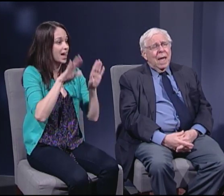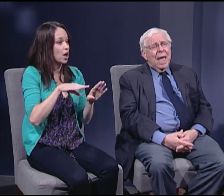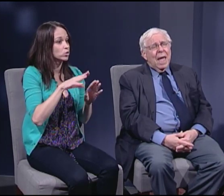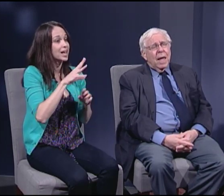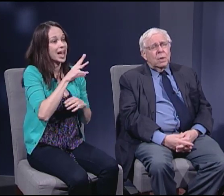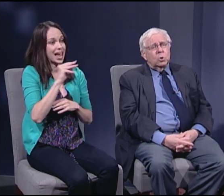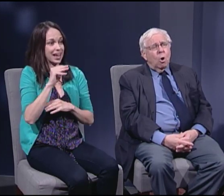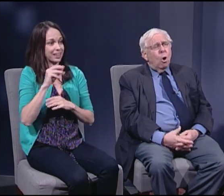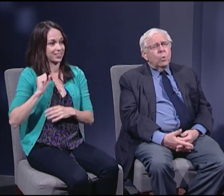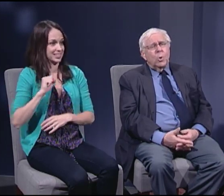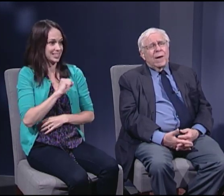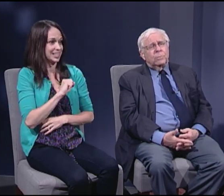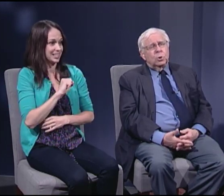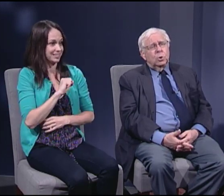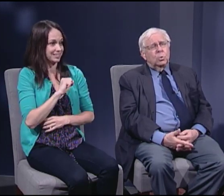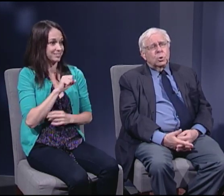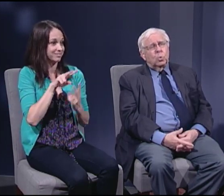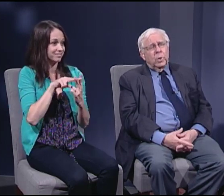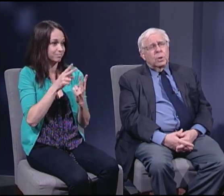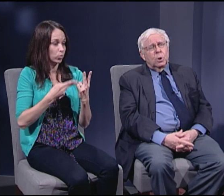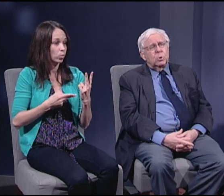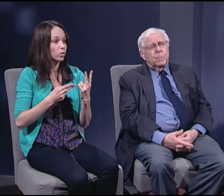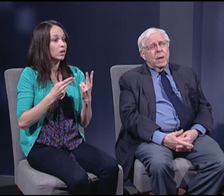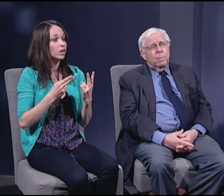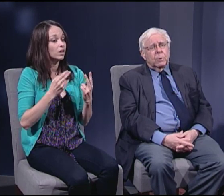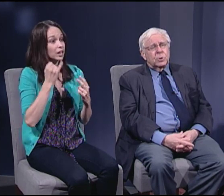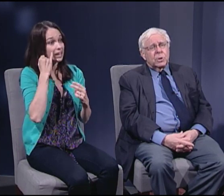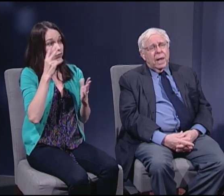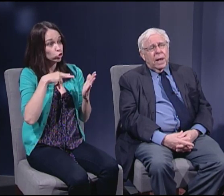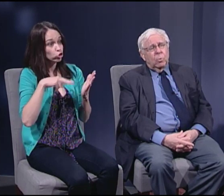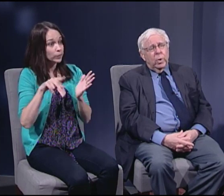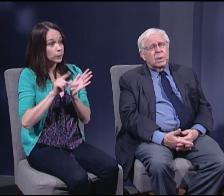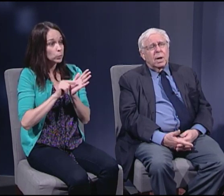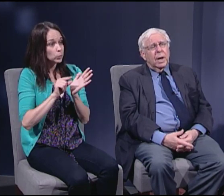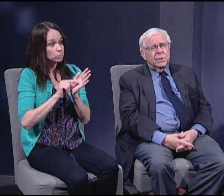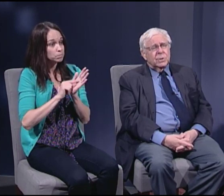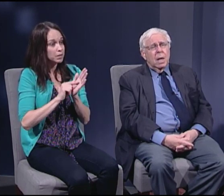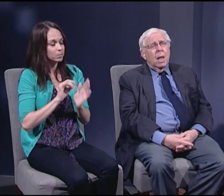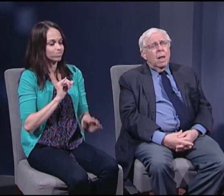And all you have to is to read the newspapers and realize